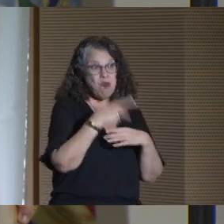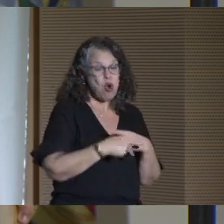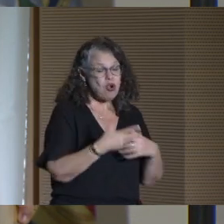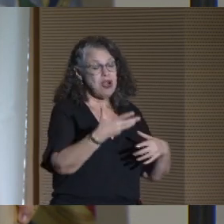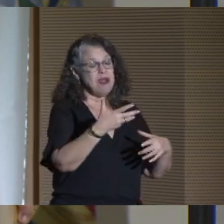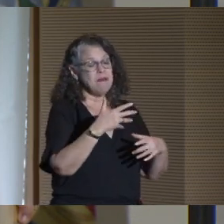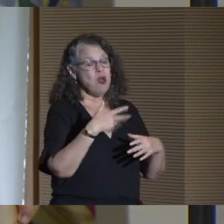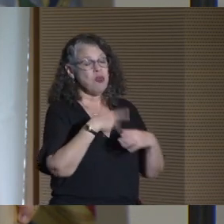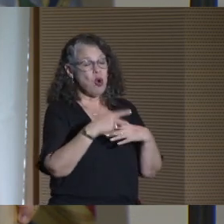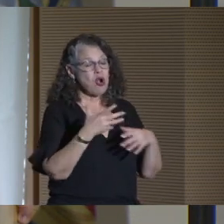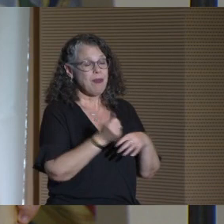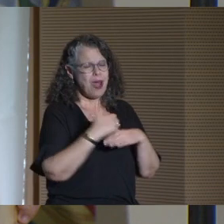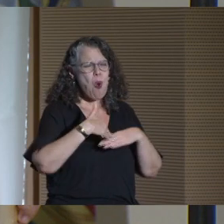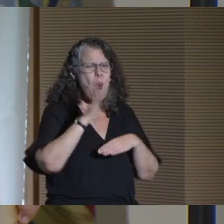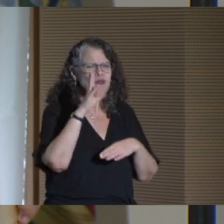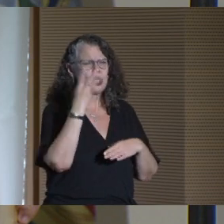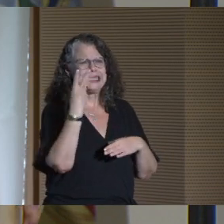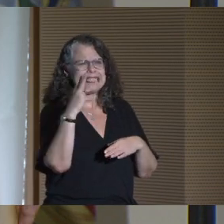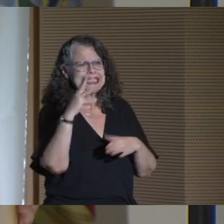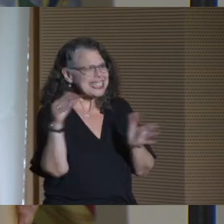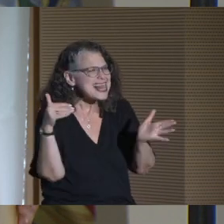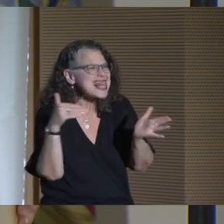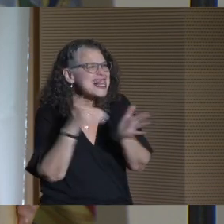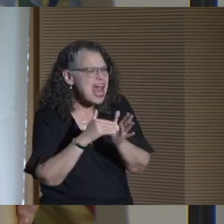more than 16,000 applications